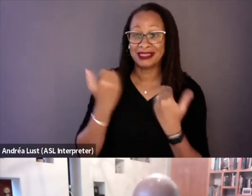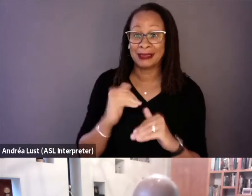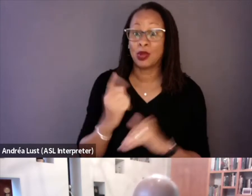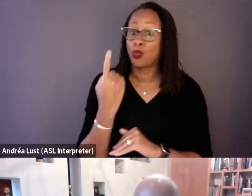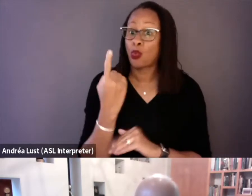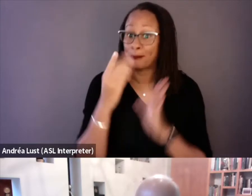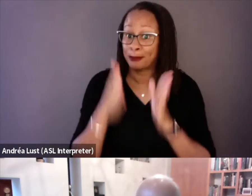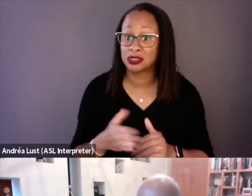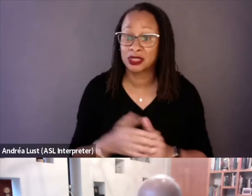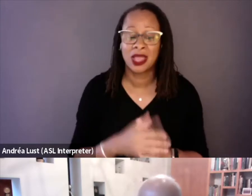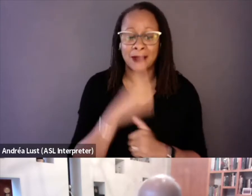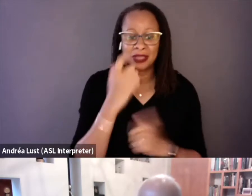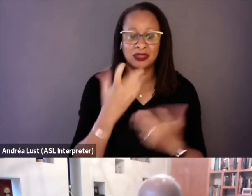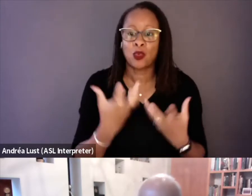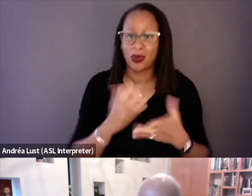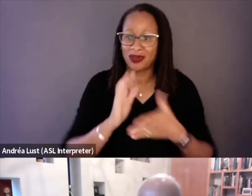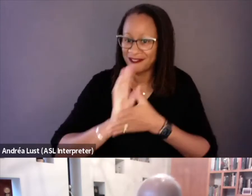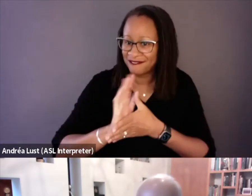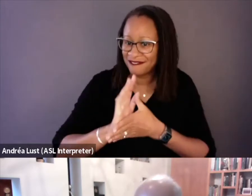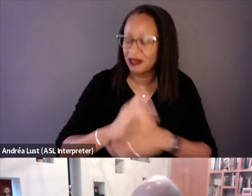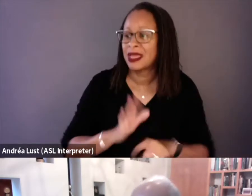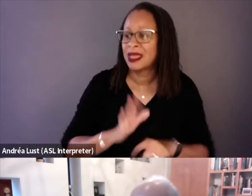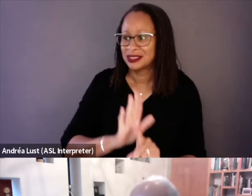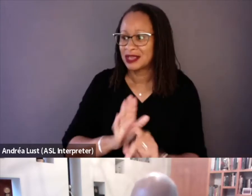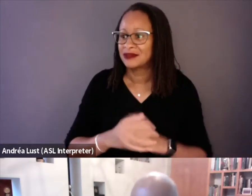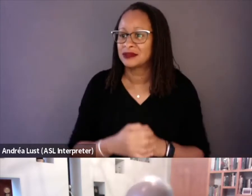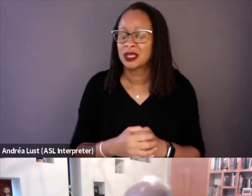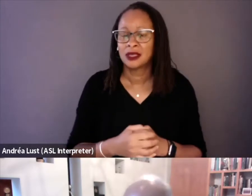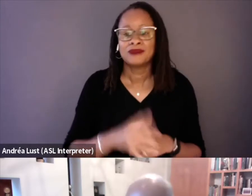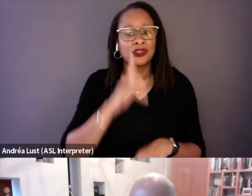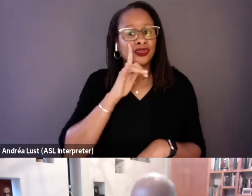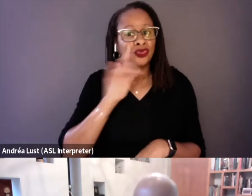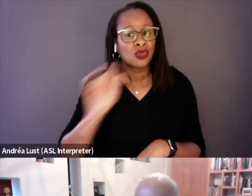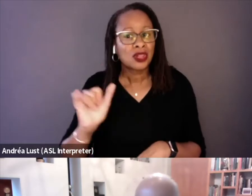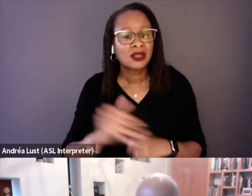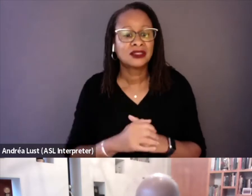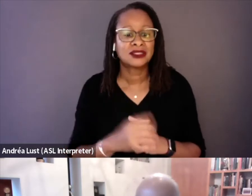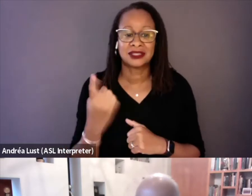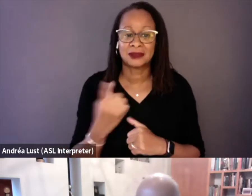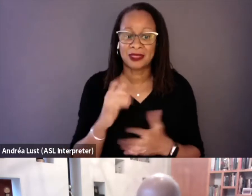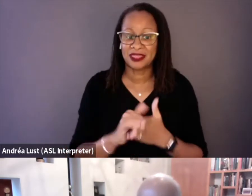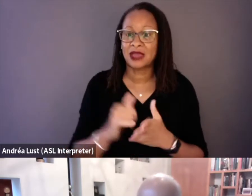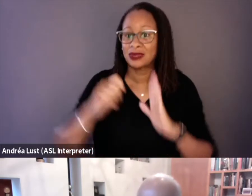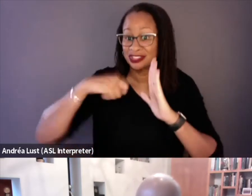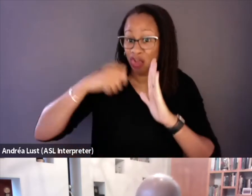because we wanted the film to look like something that was shot pre-COVID.